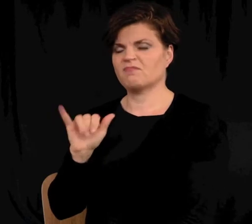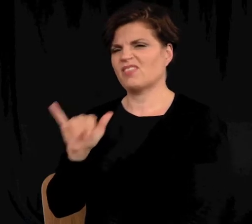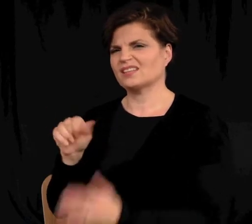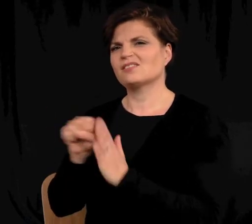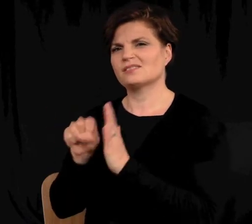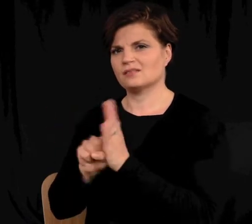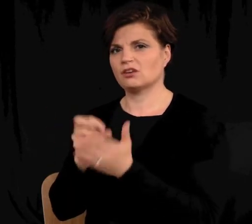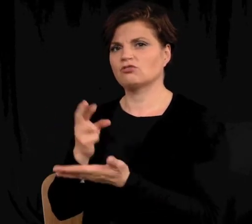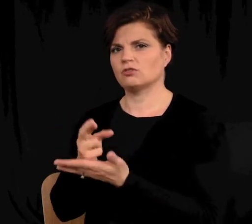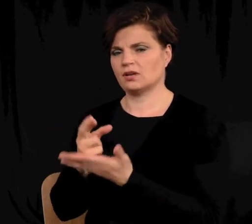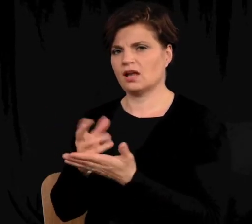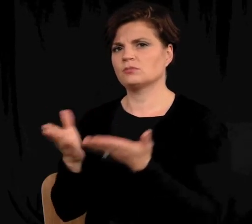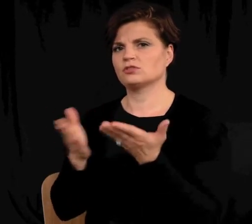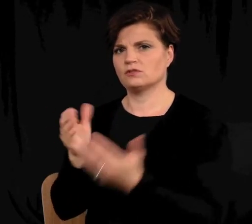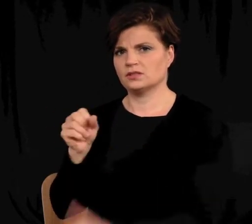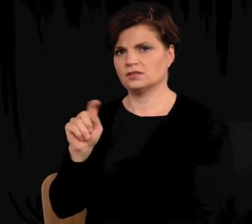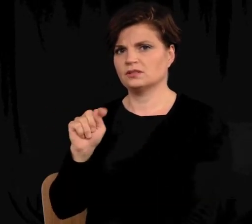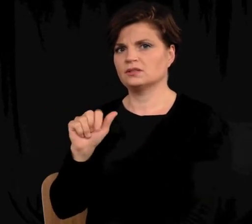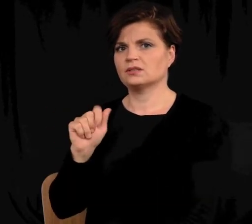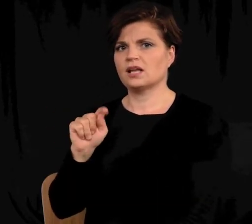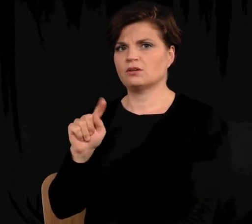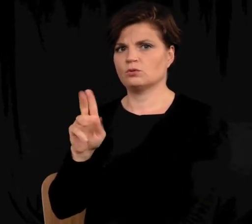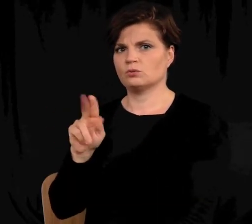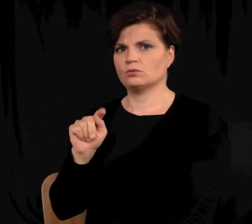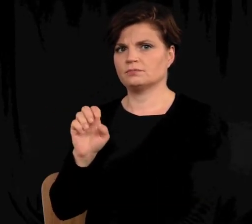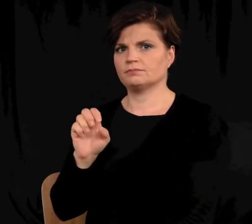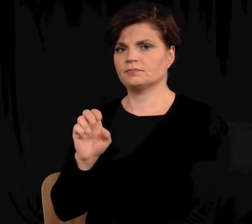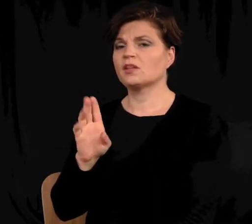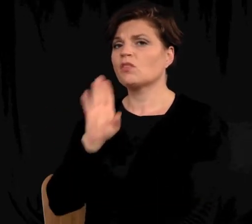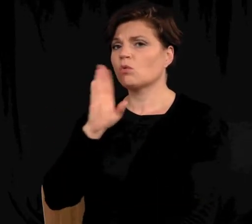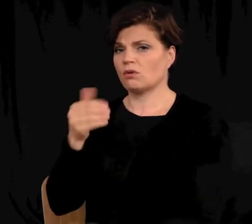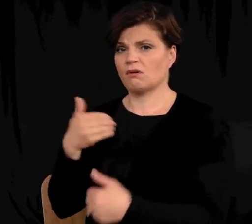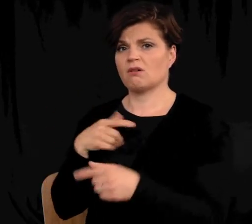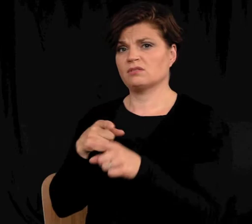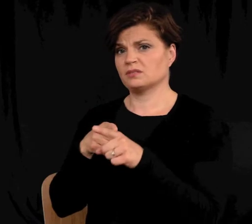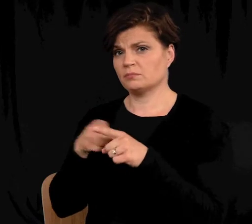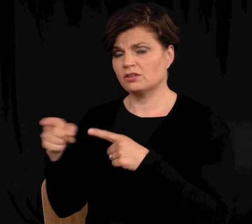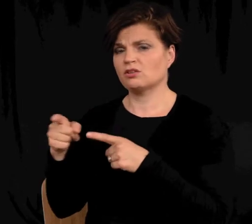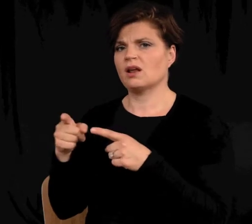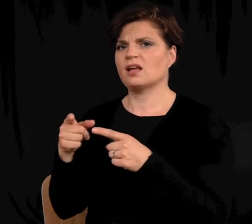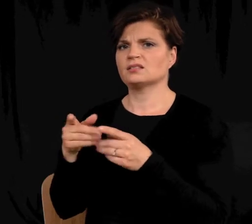the state Rehab services statute. There will be a specialized